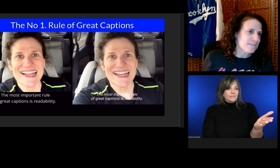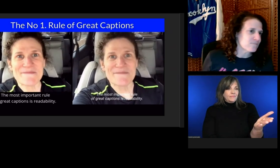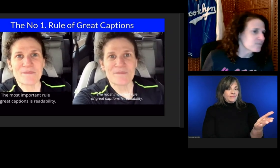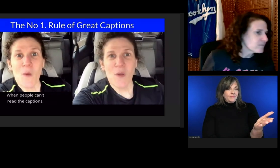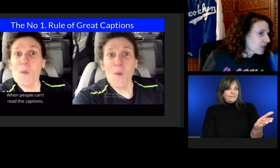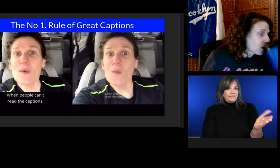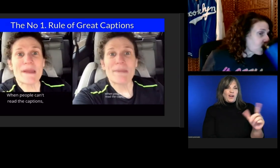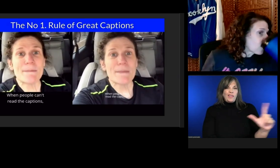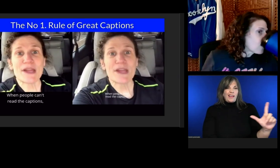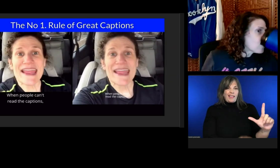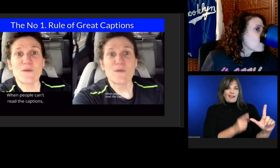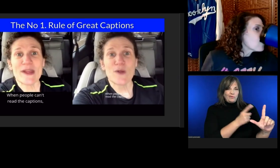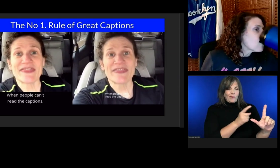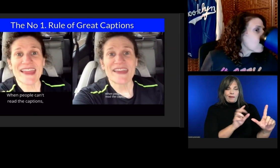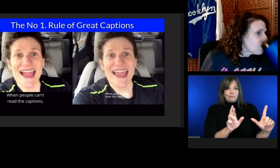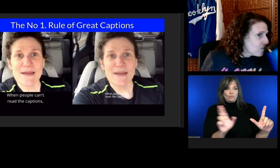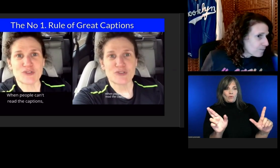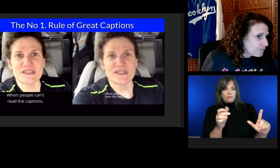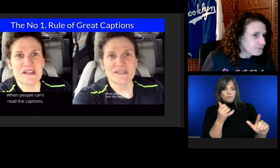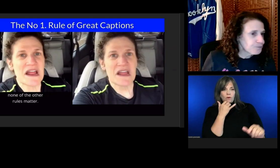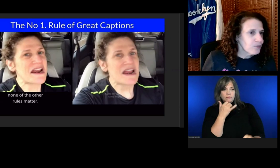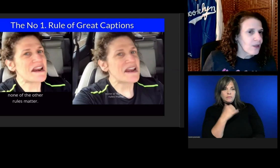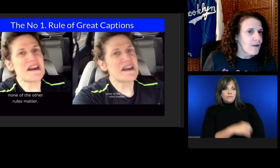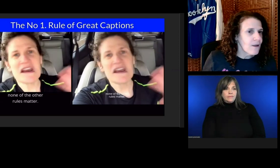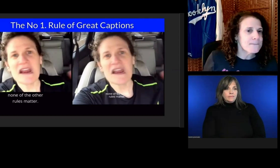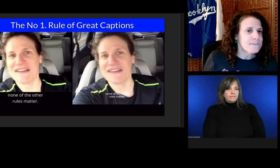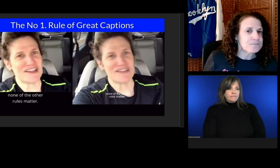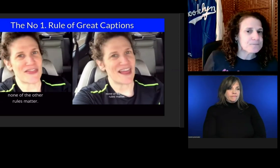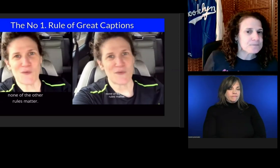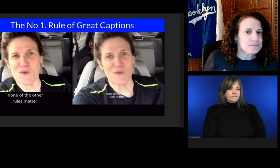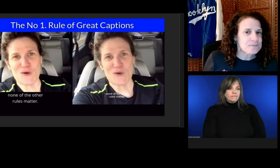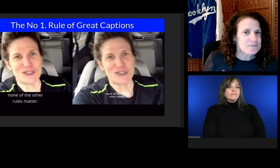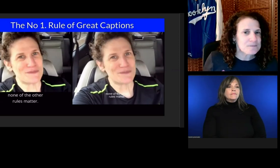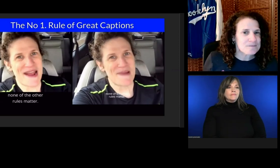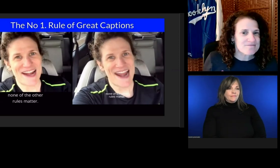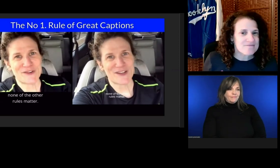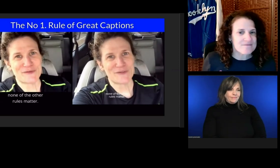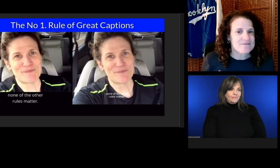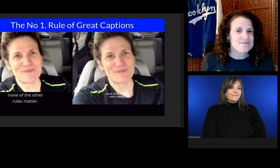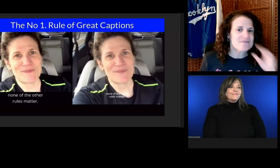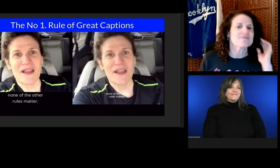When people can't read the captions, none of the other rules matter.